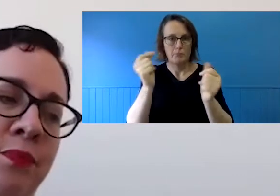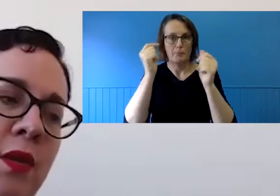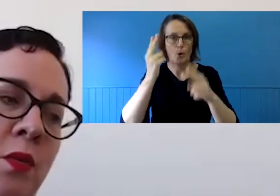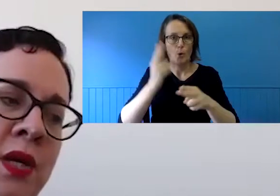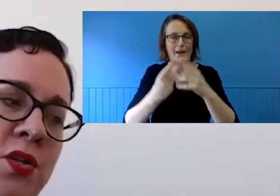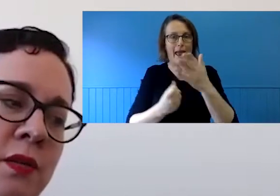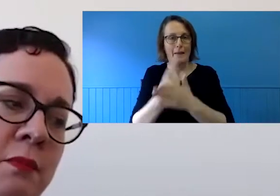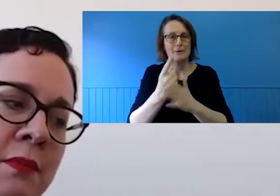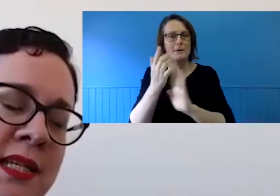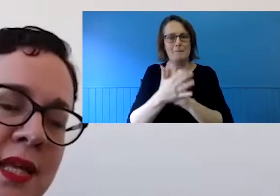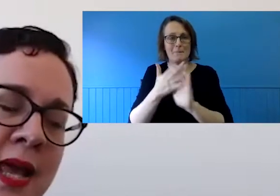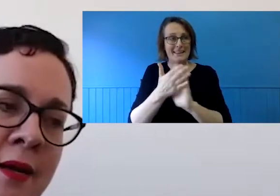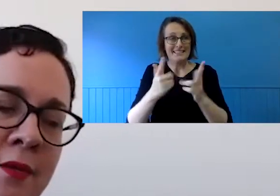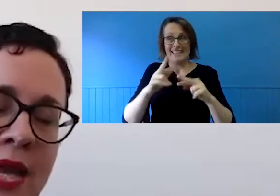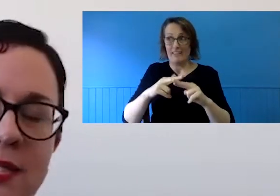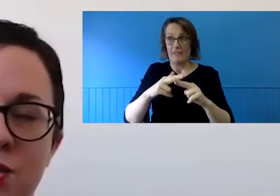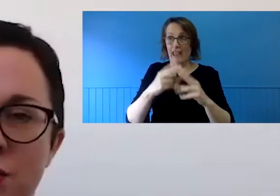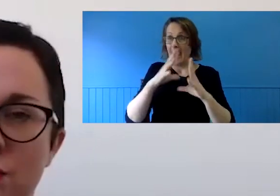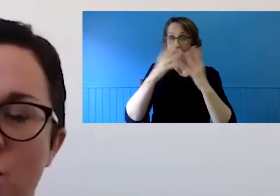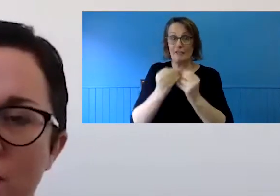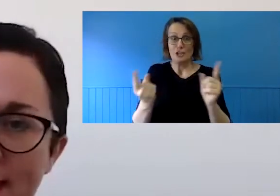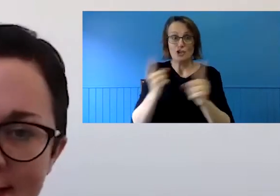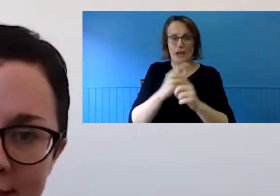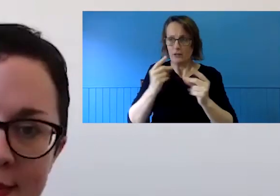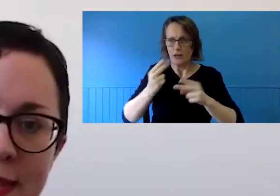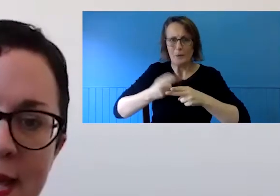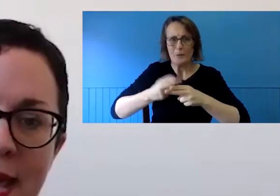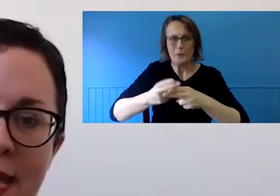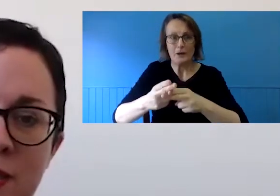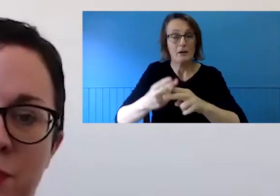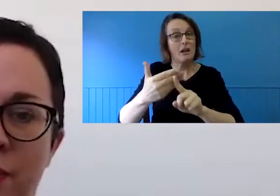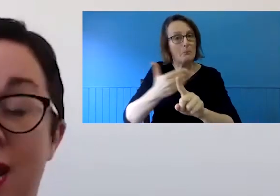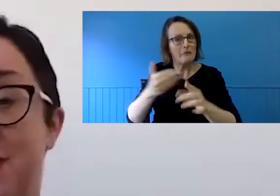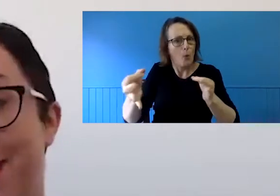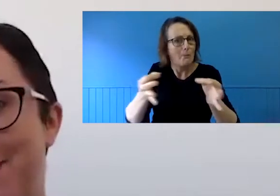liked which means that our digital workplaces and programs might be